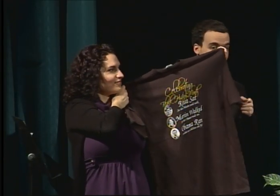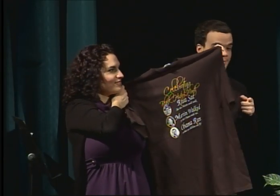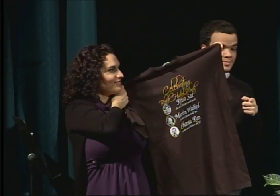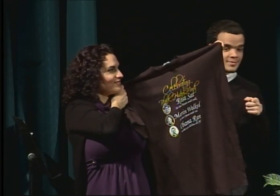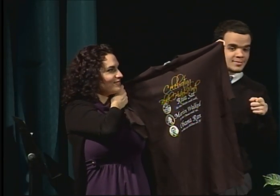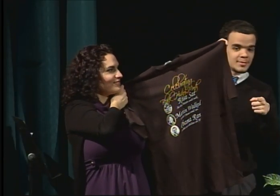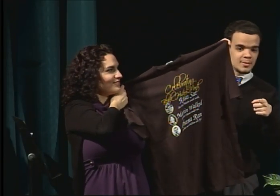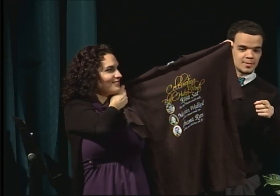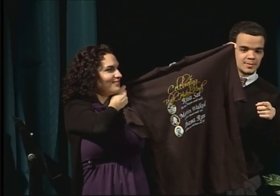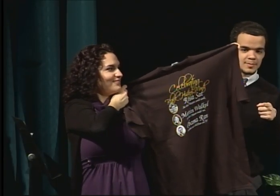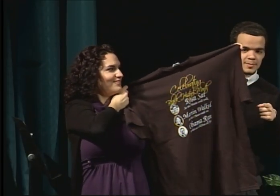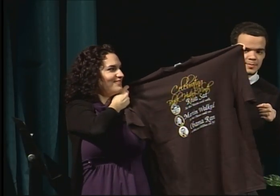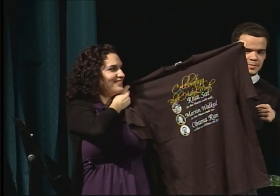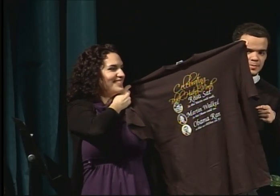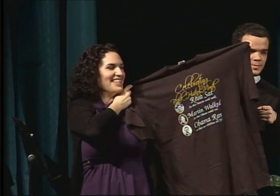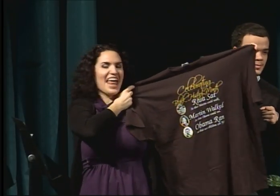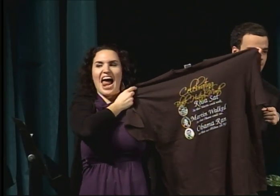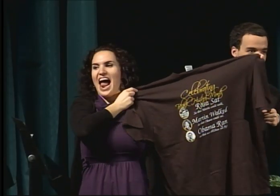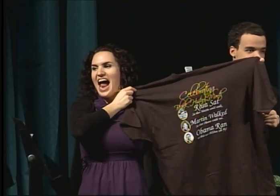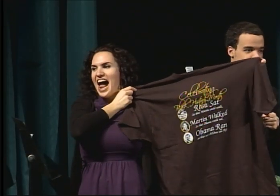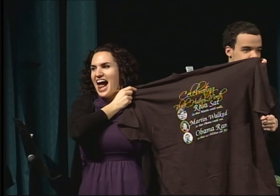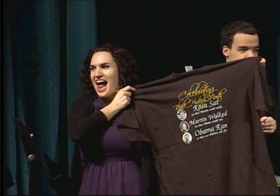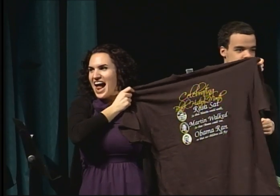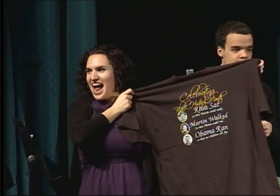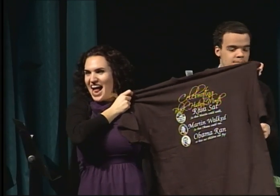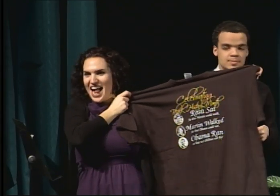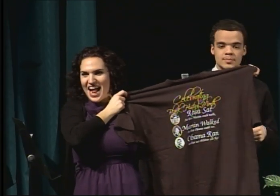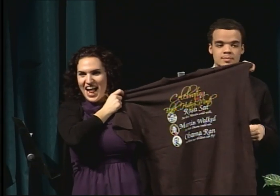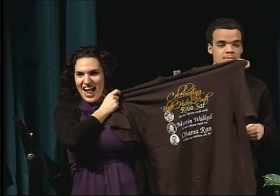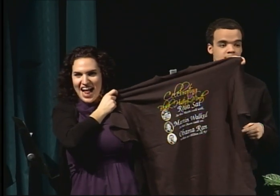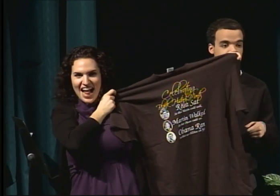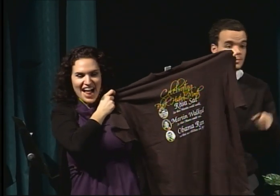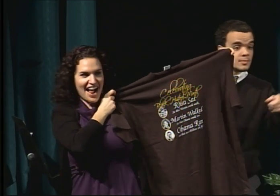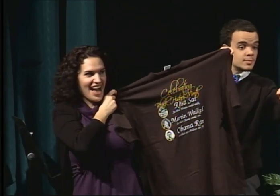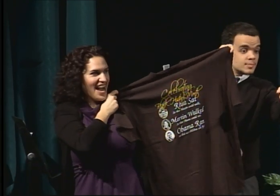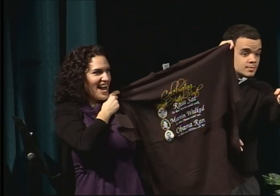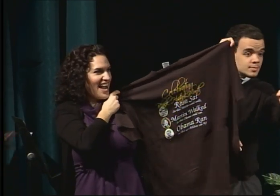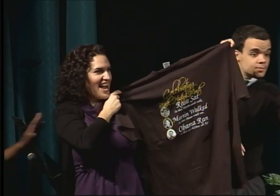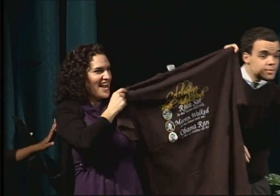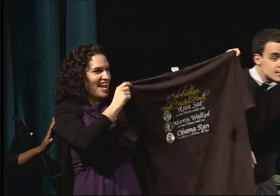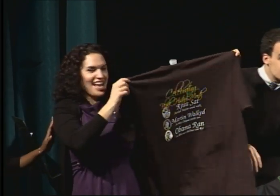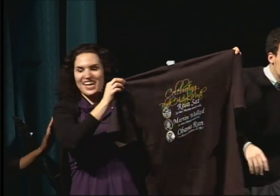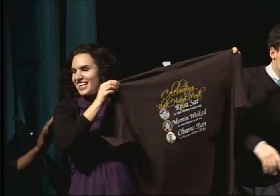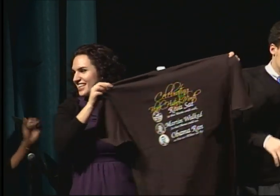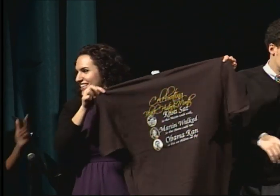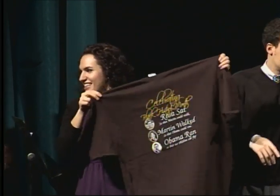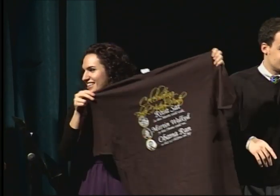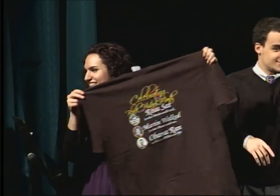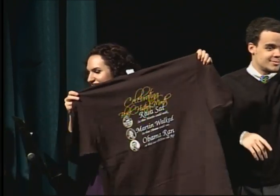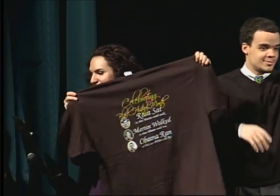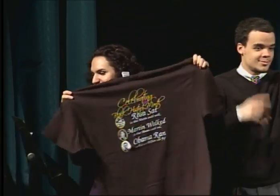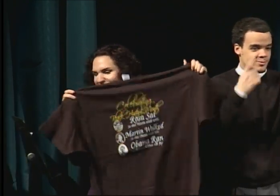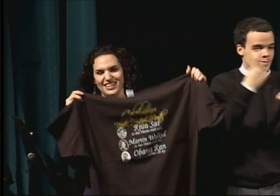Someone answered. They said Dr. McCaskill but which one?